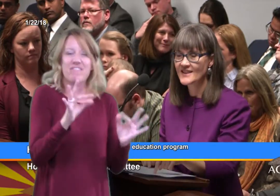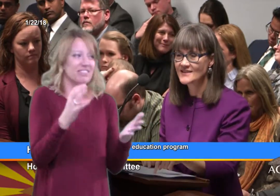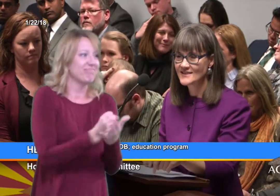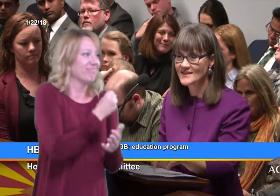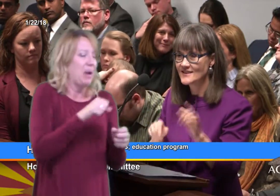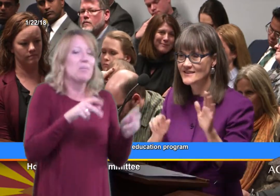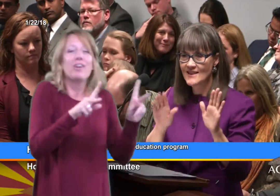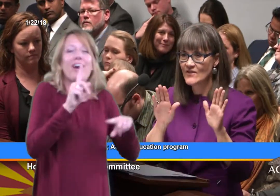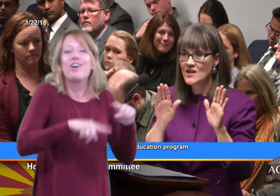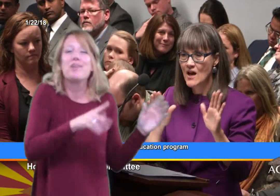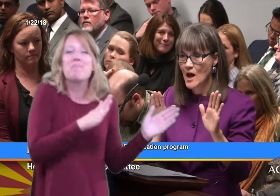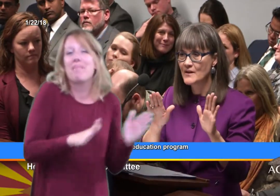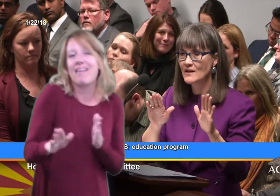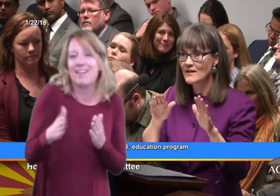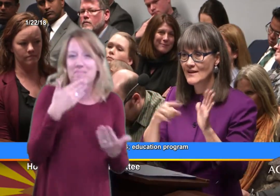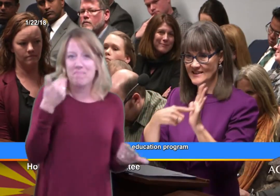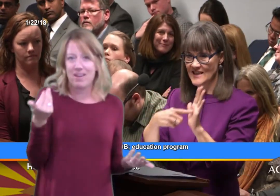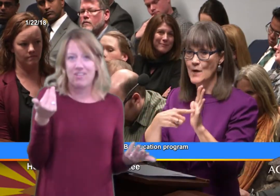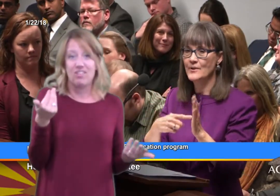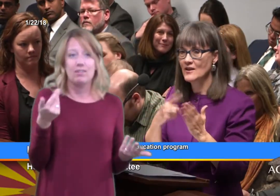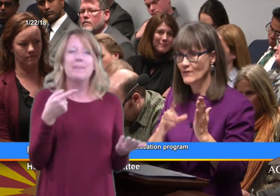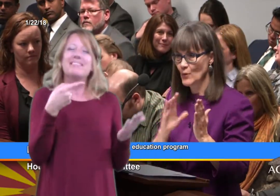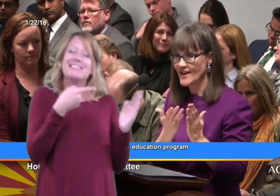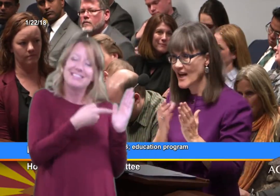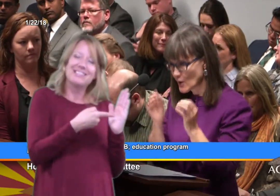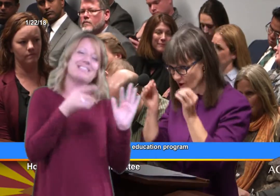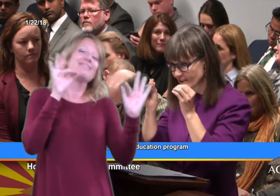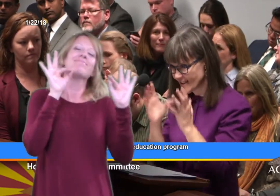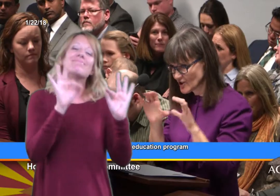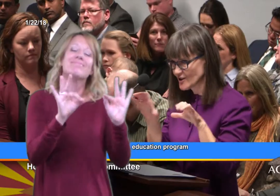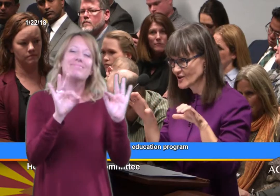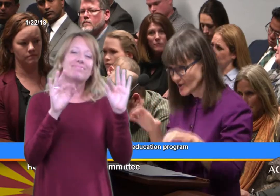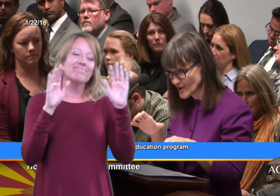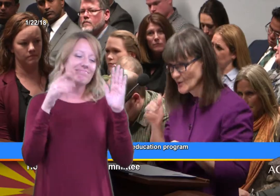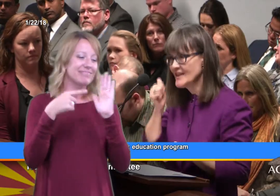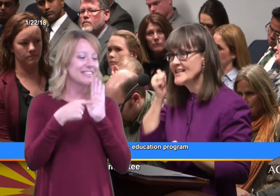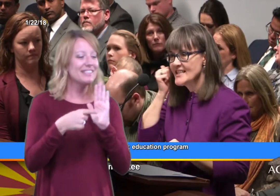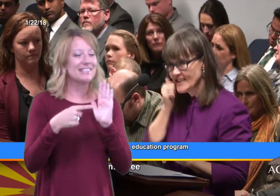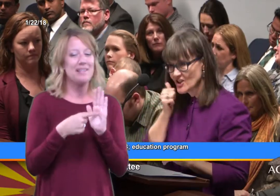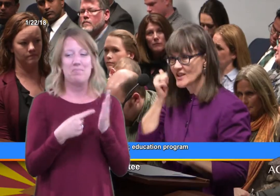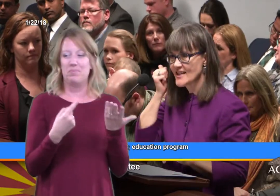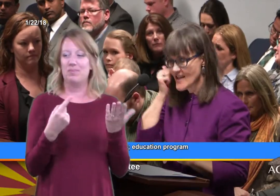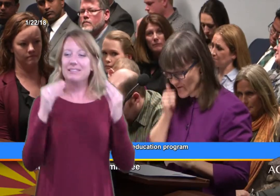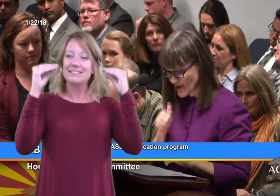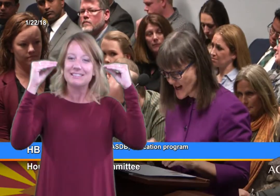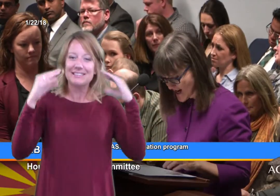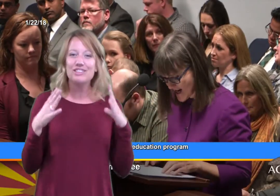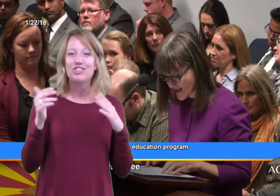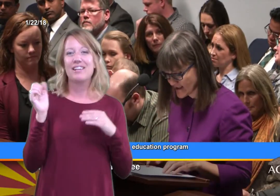This is a phenomenal example of what our teachers do each and every day.